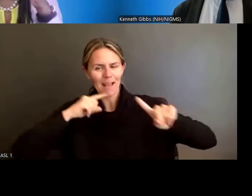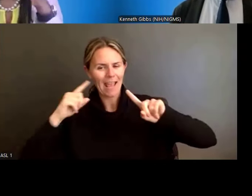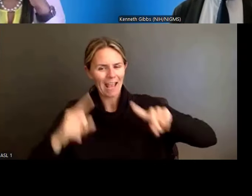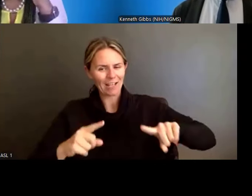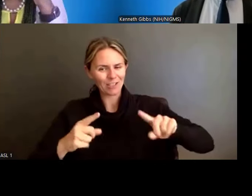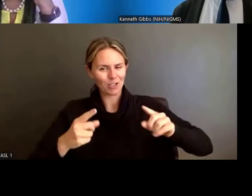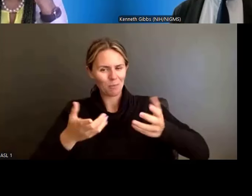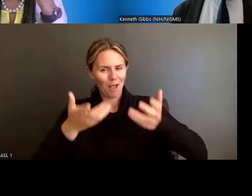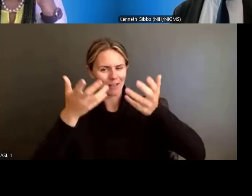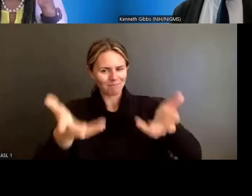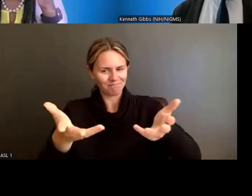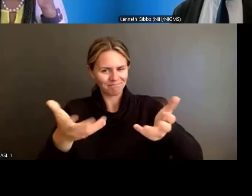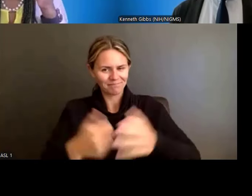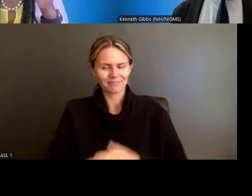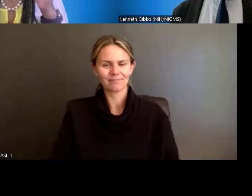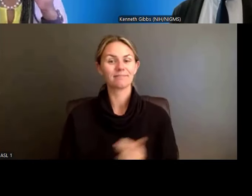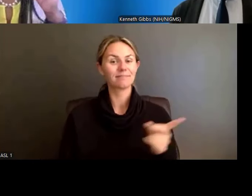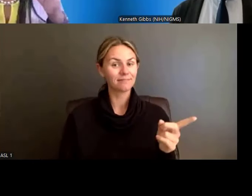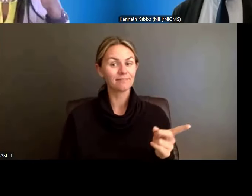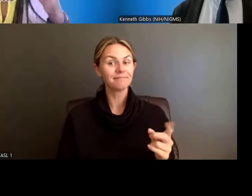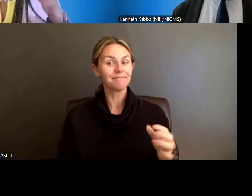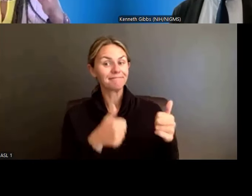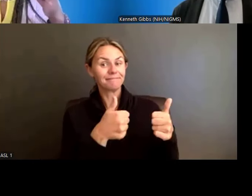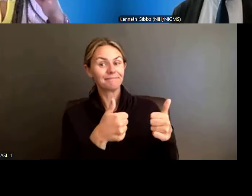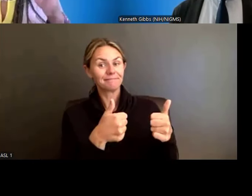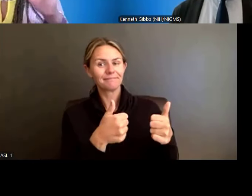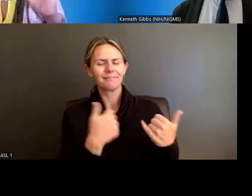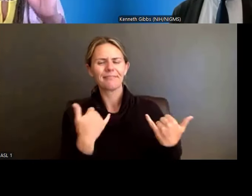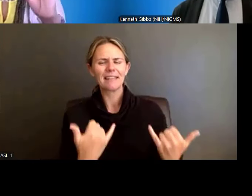ask you to kind of dive a little bit deeper into that,